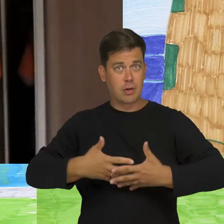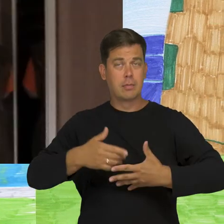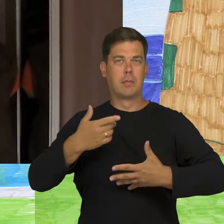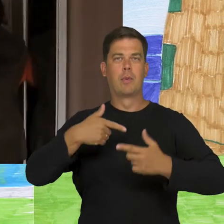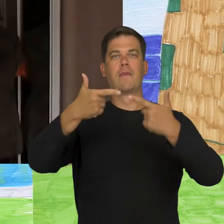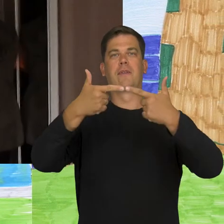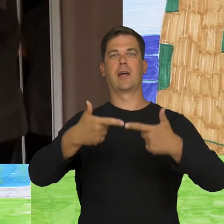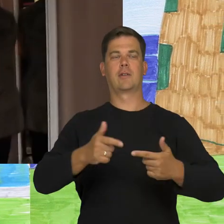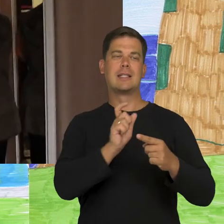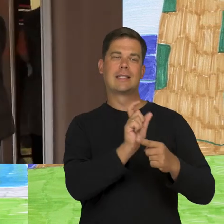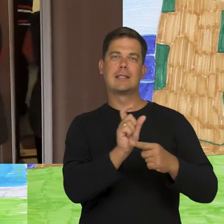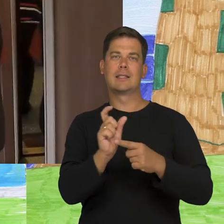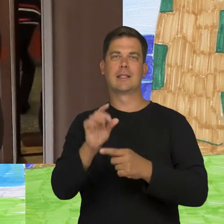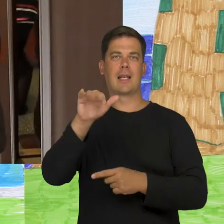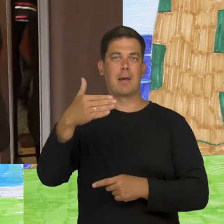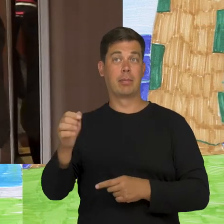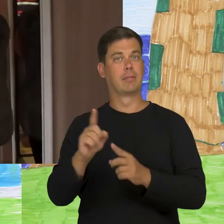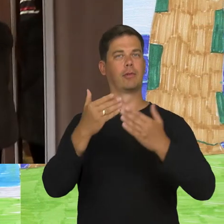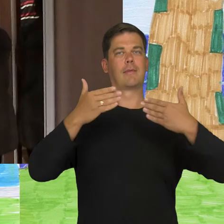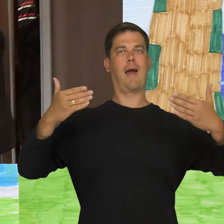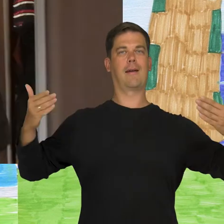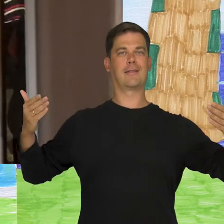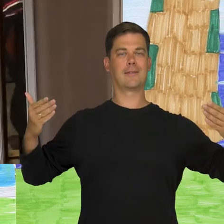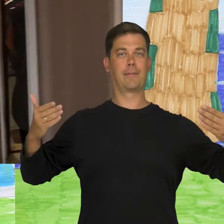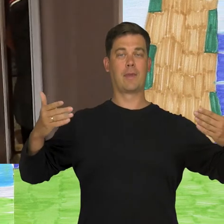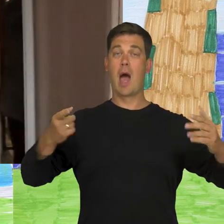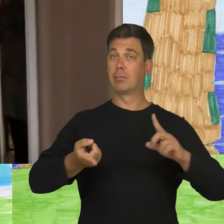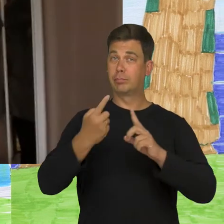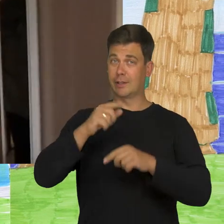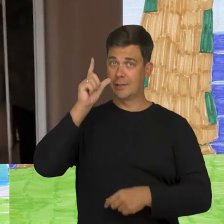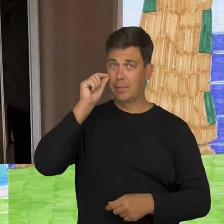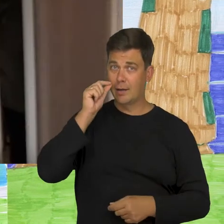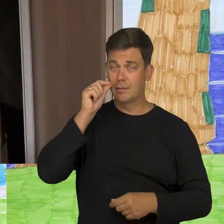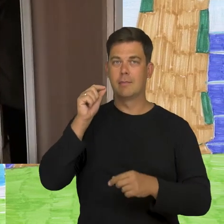We were reading poems in the evening divided into syllables and theatrically, before we went to sleep at night,